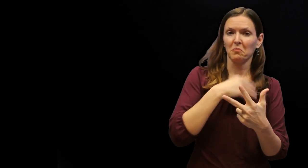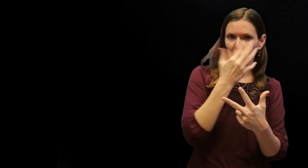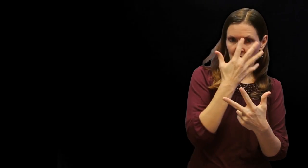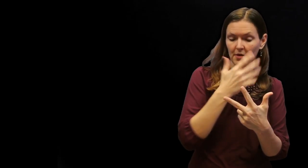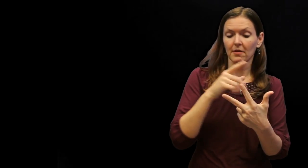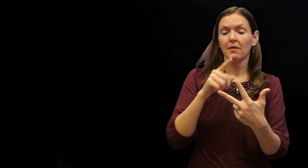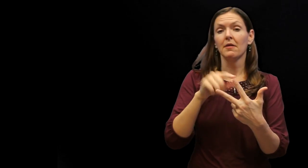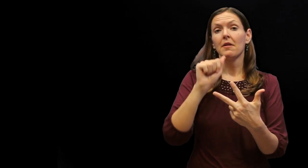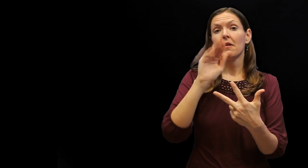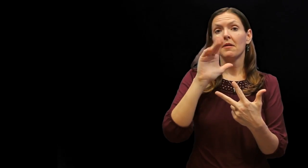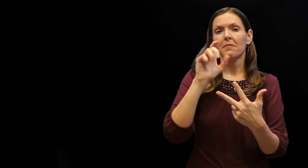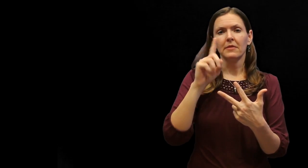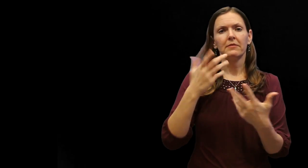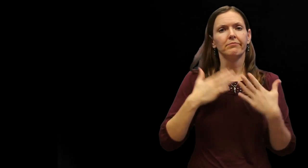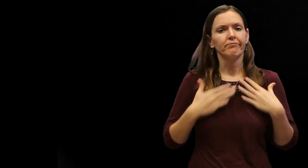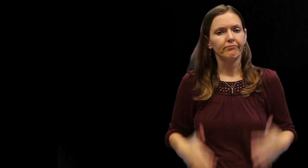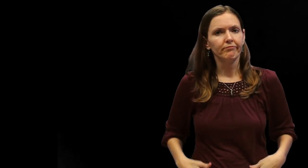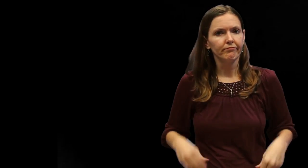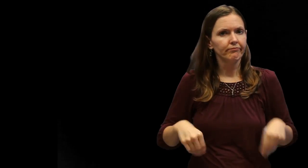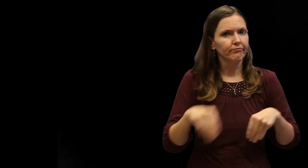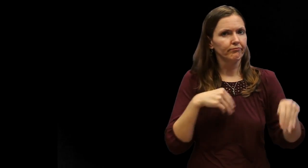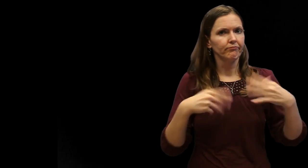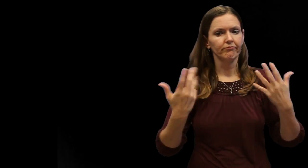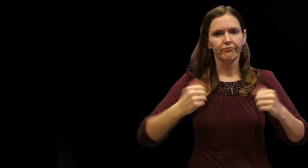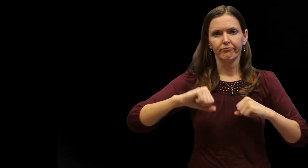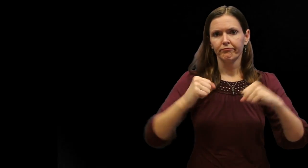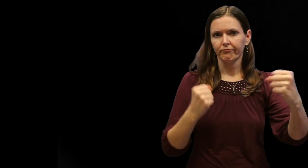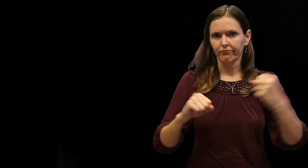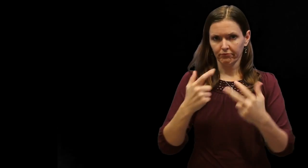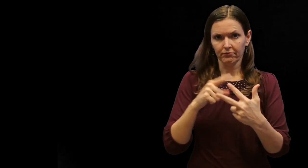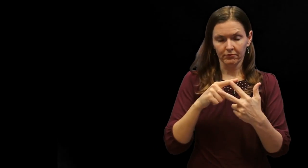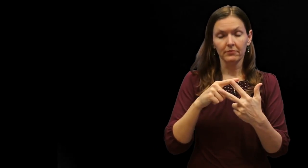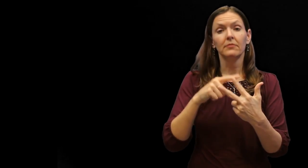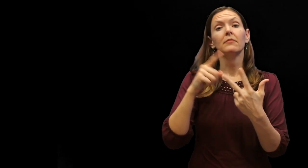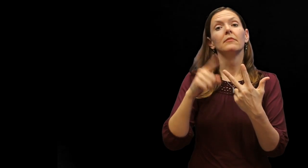To reiterate, presenters are usually white. Second, abled means having a full range of physical and mental